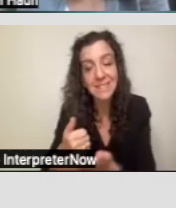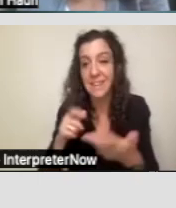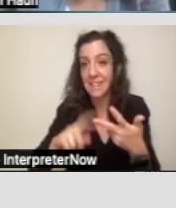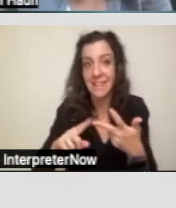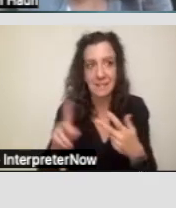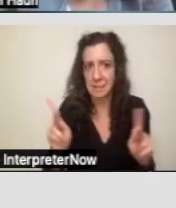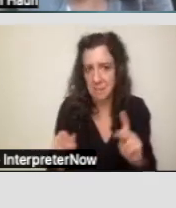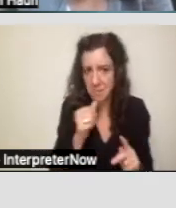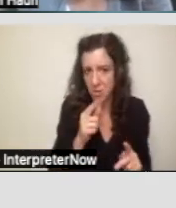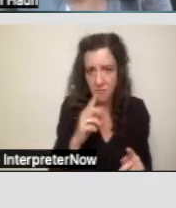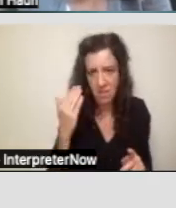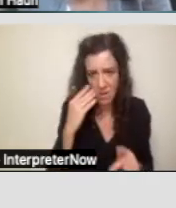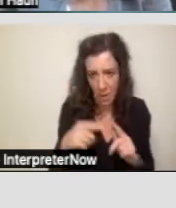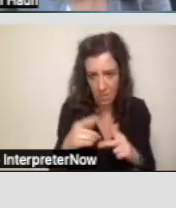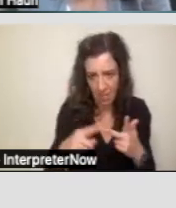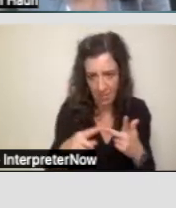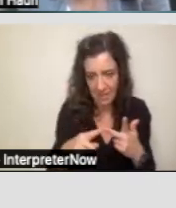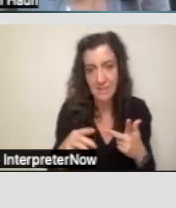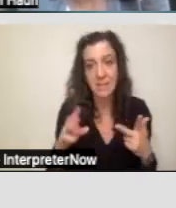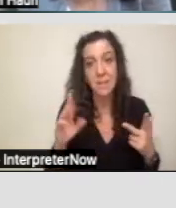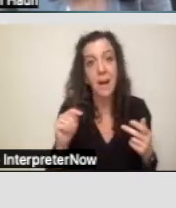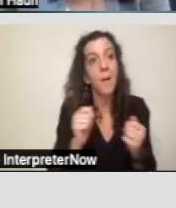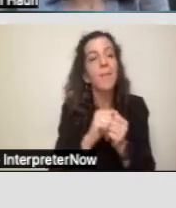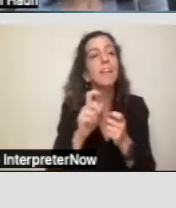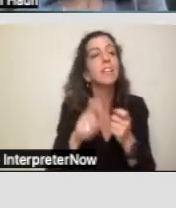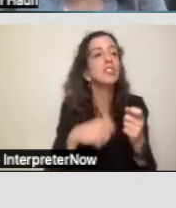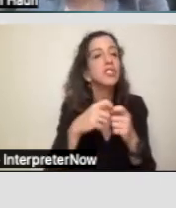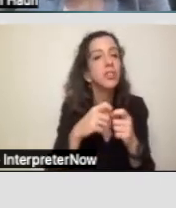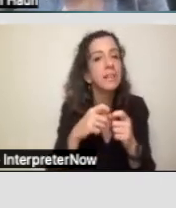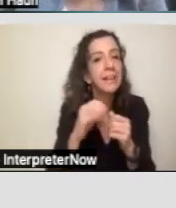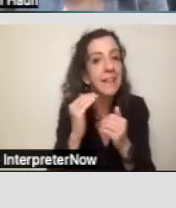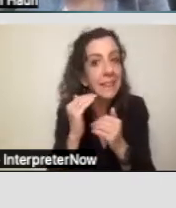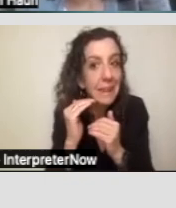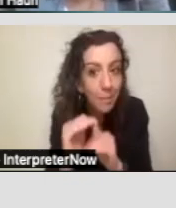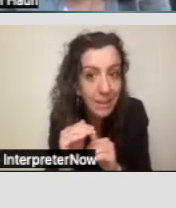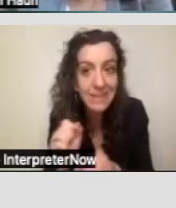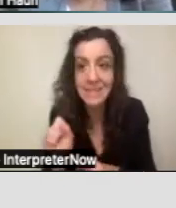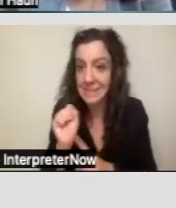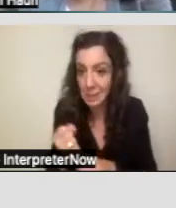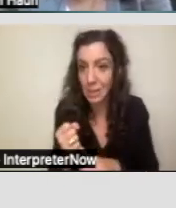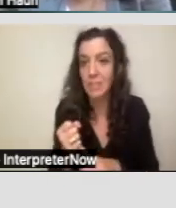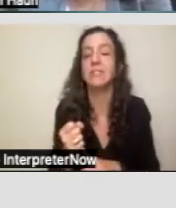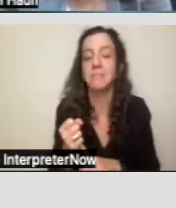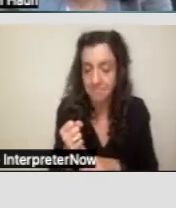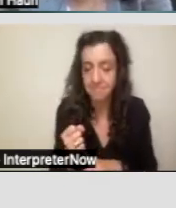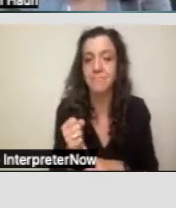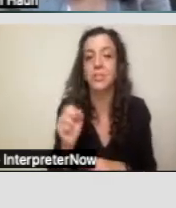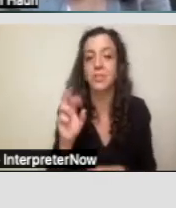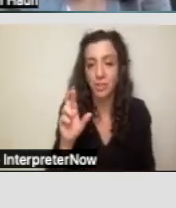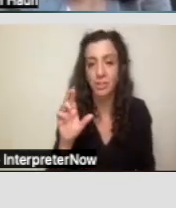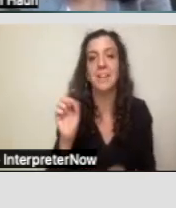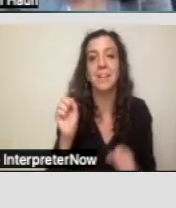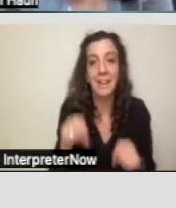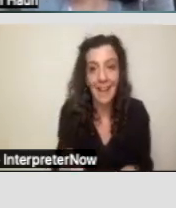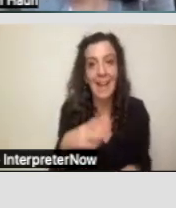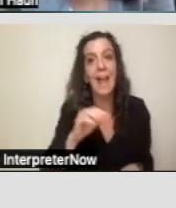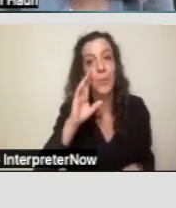known, but in certain very limited circumstances, regional centers can and will provide rental